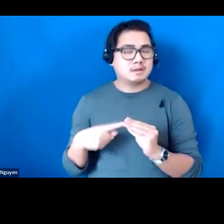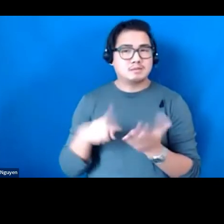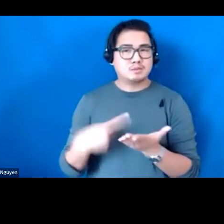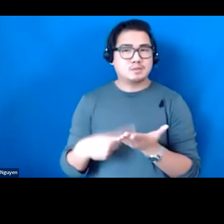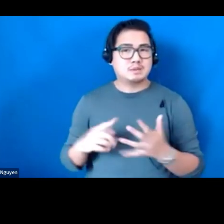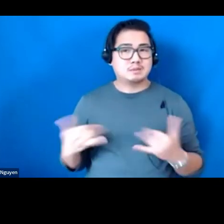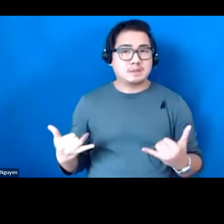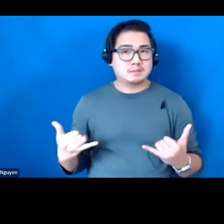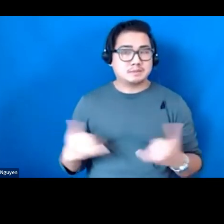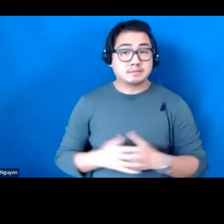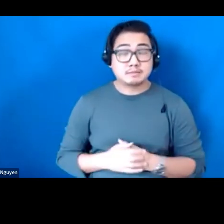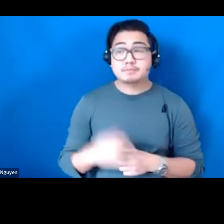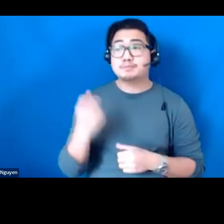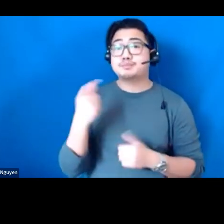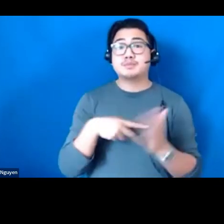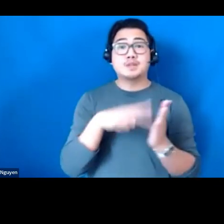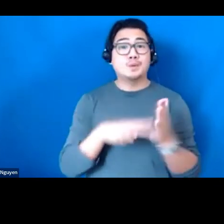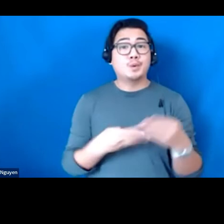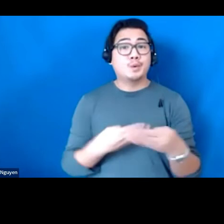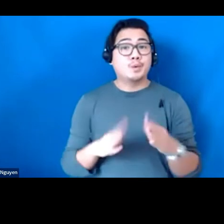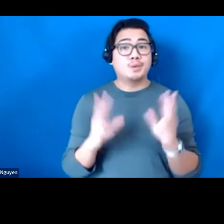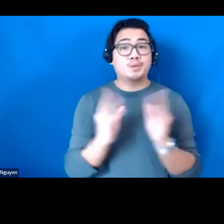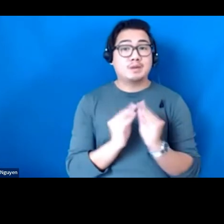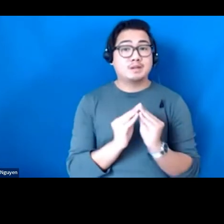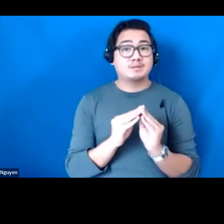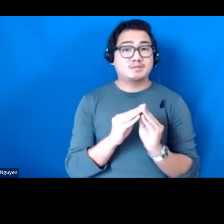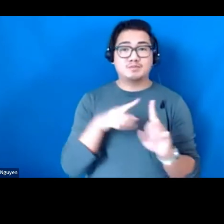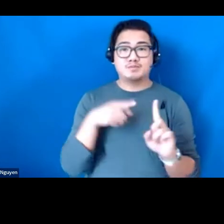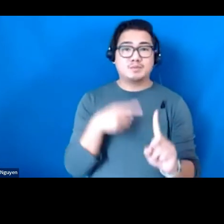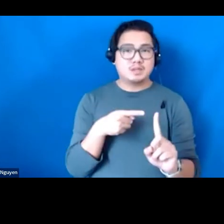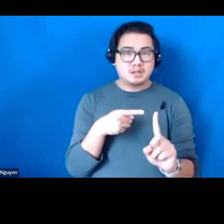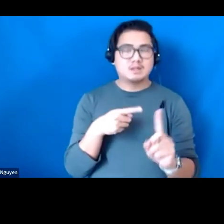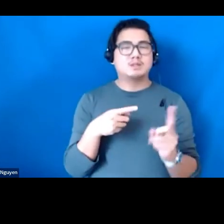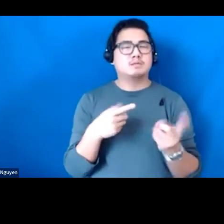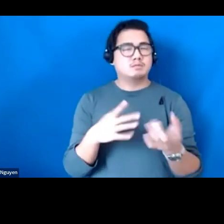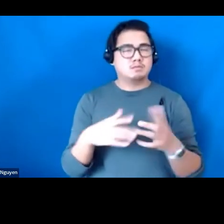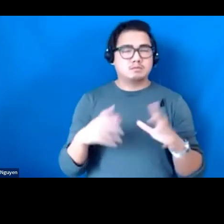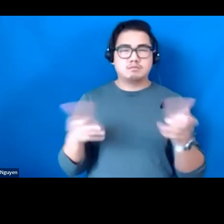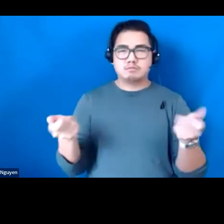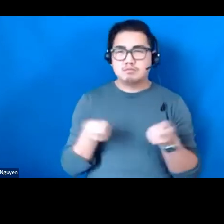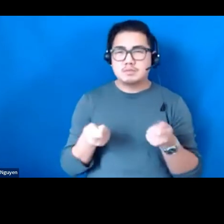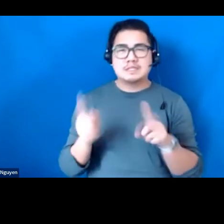Our Reading Room series centers on discussions with researchers, practitioners, and community